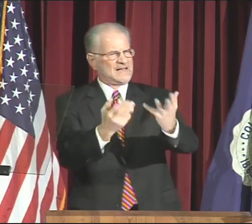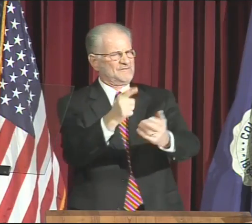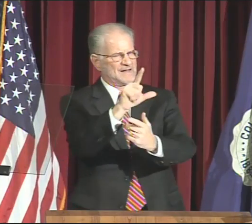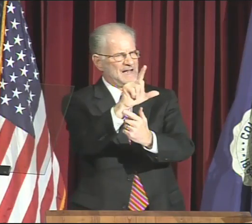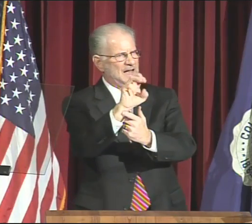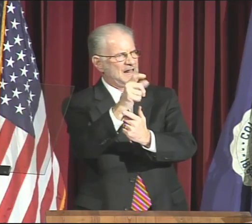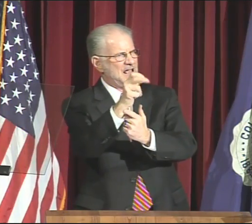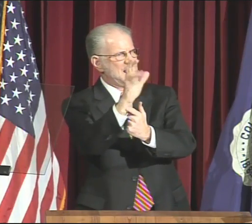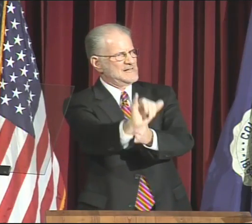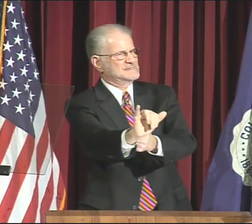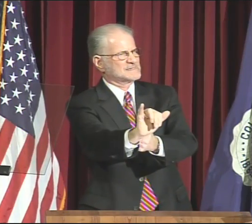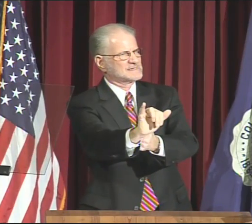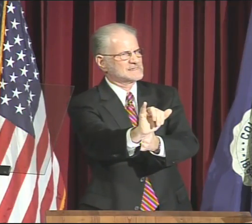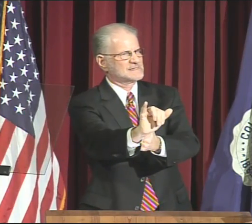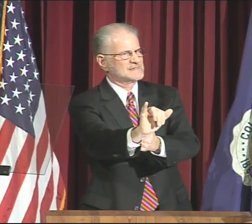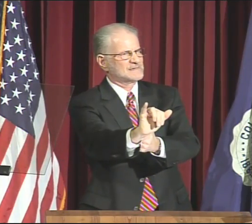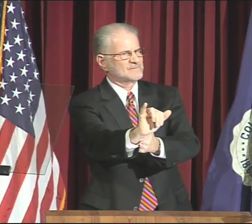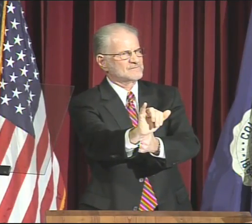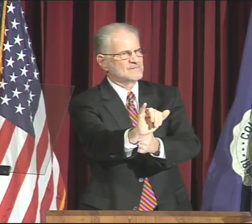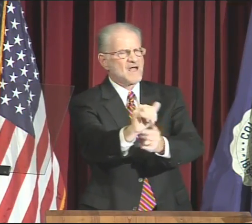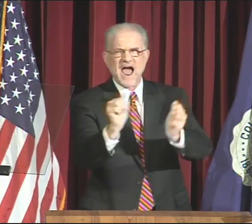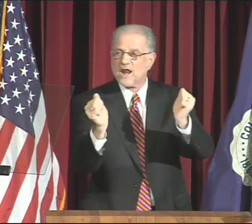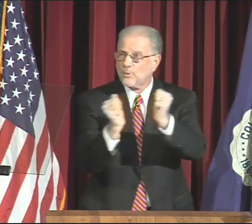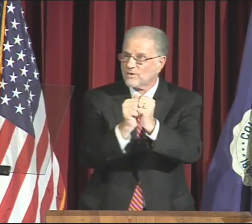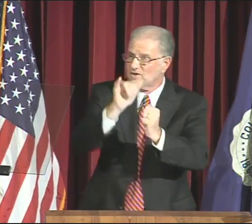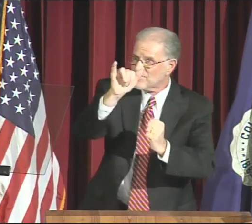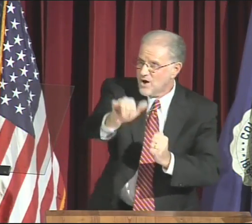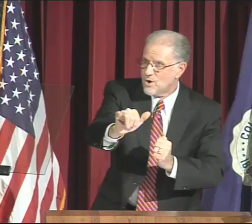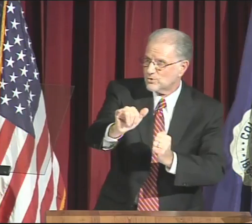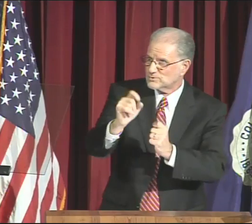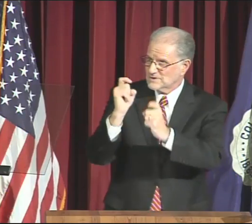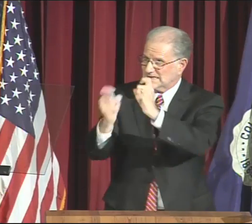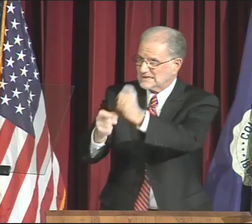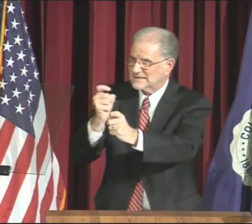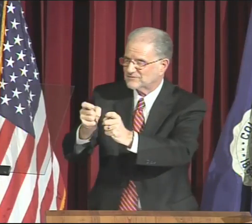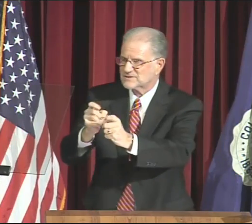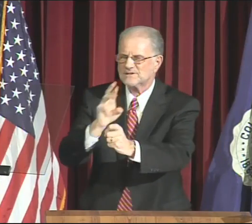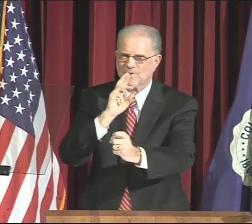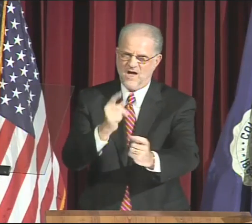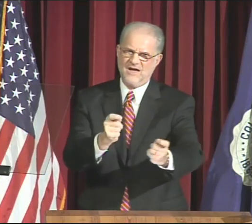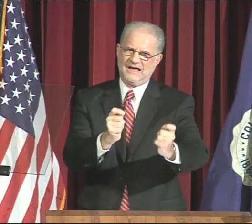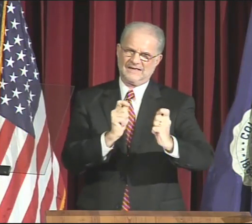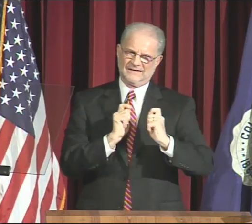We are given a history. We are given a legacy.